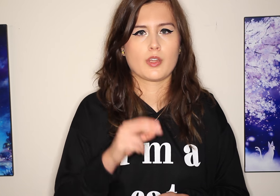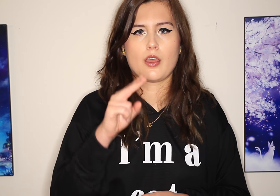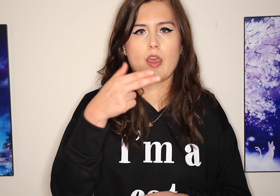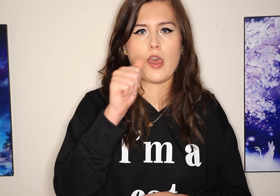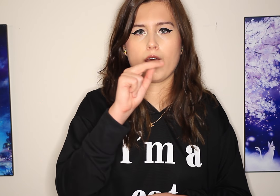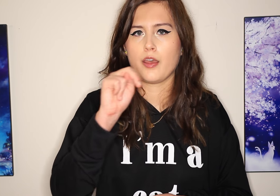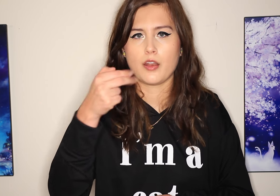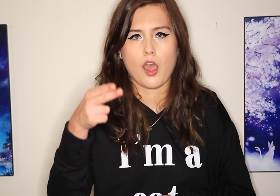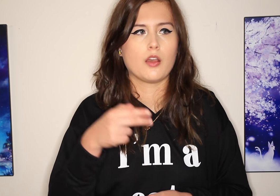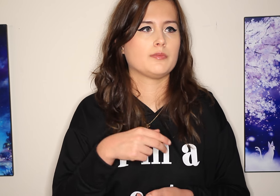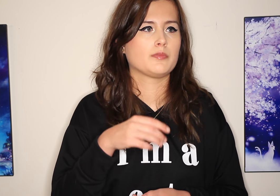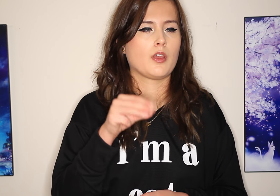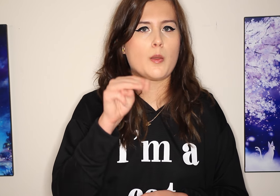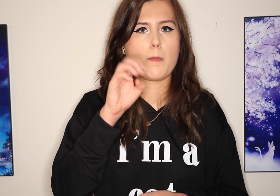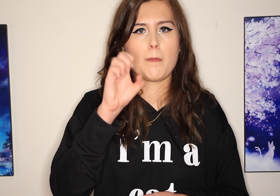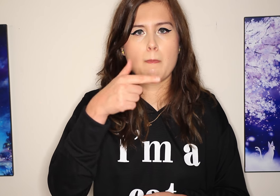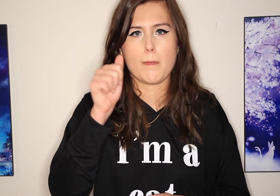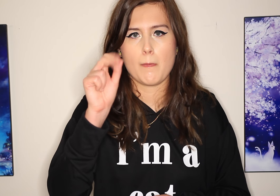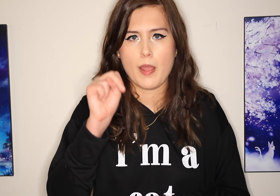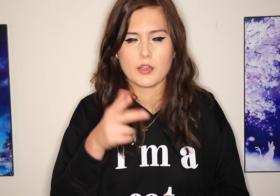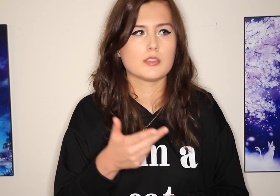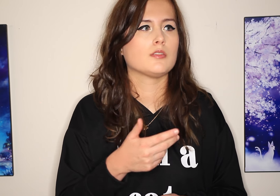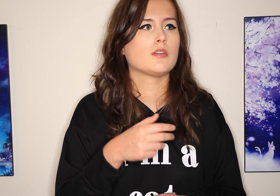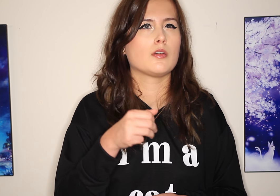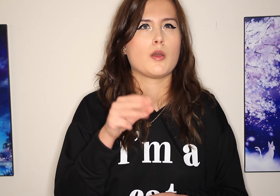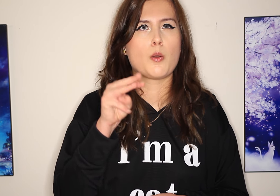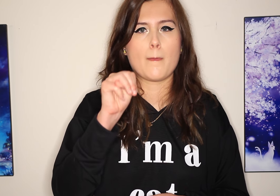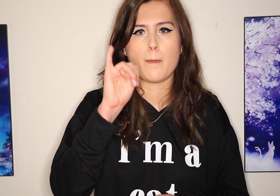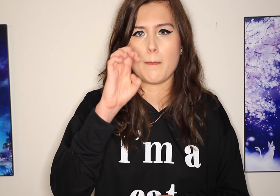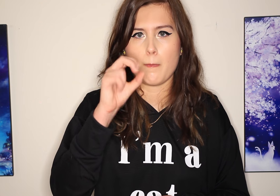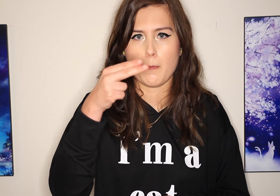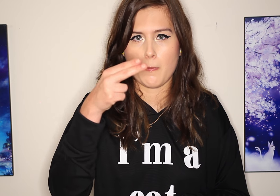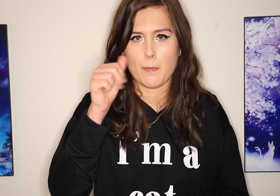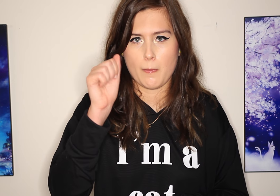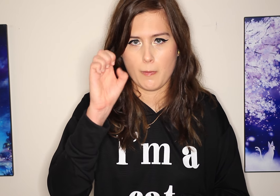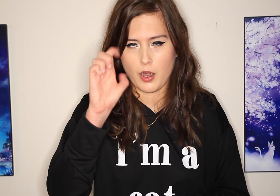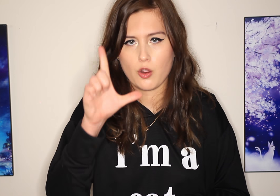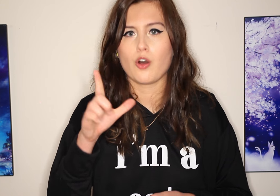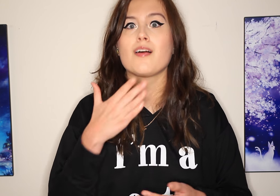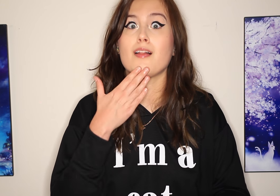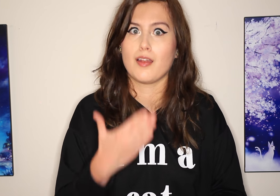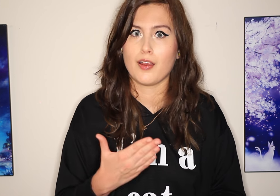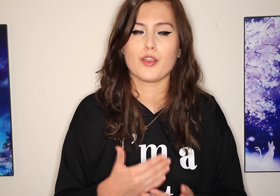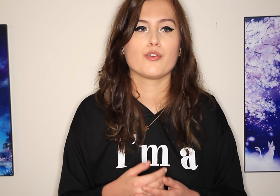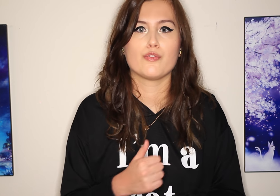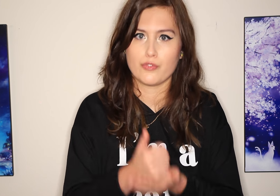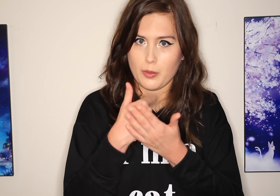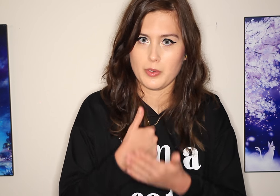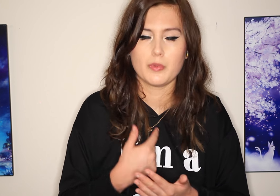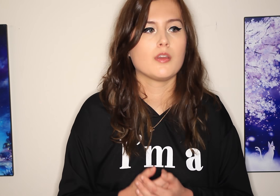So Hannah Witton, Megan McKay, and Michael Aranda, thank you for helping me.